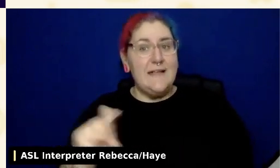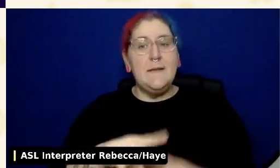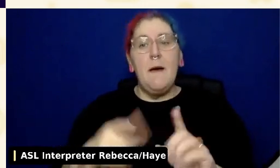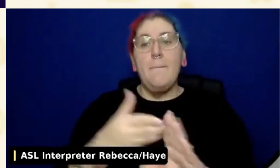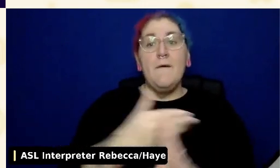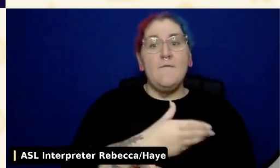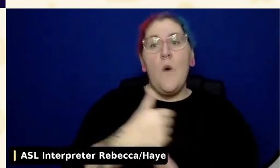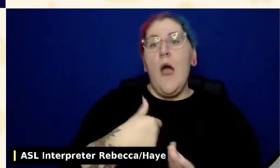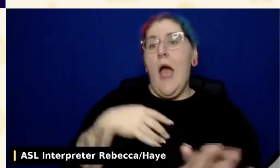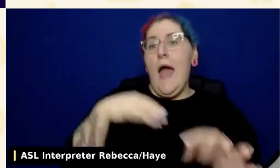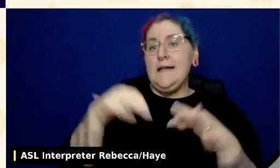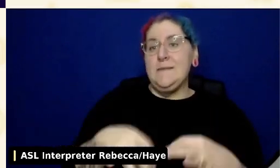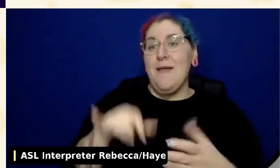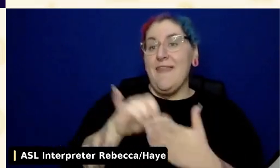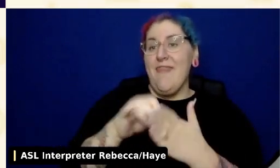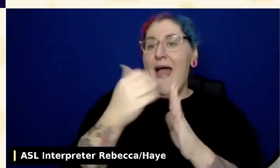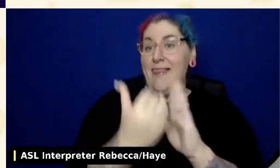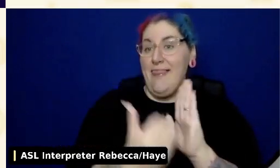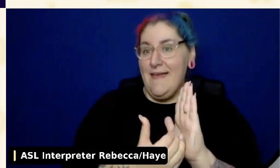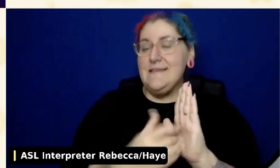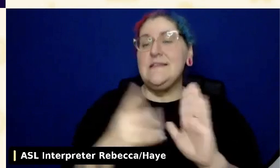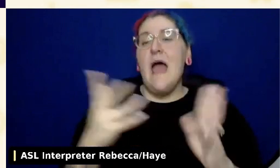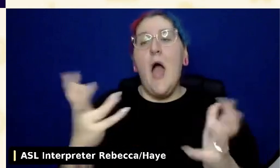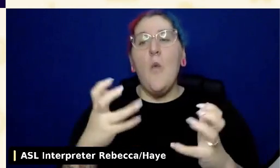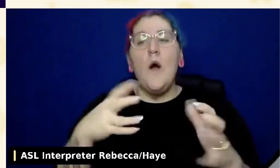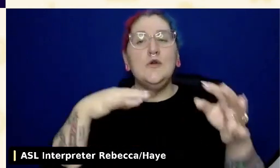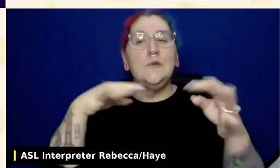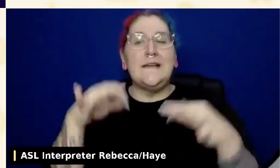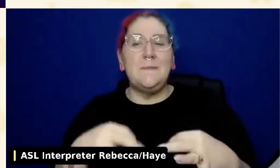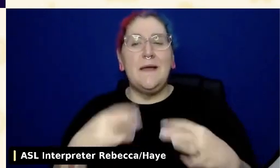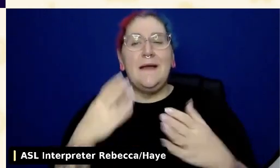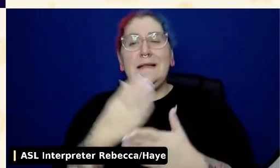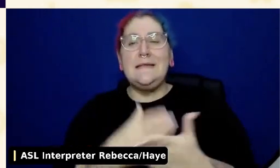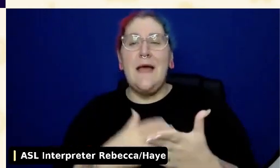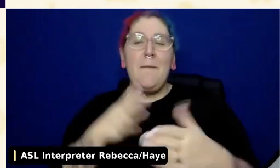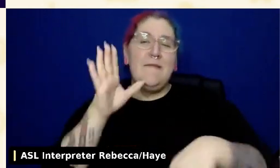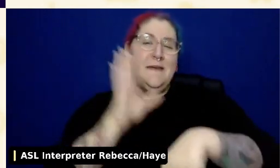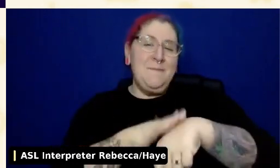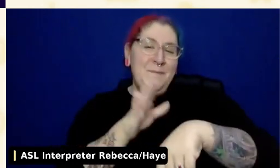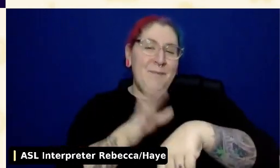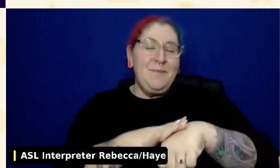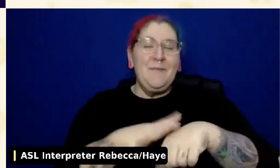by talking about some of the caveats, or why it's really complicated